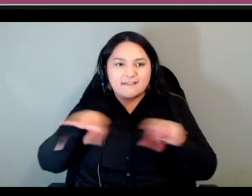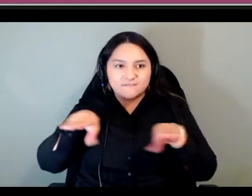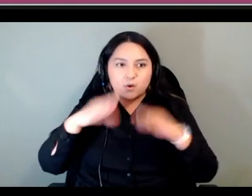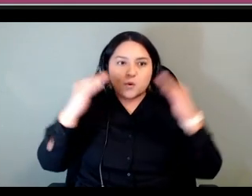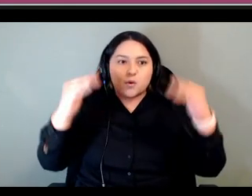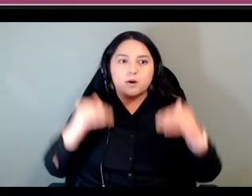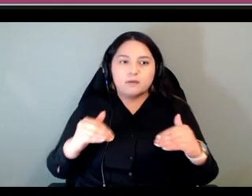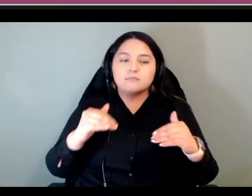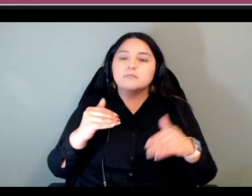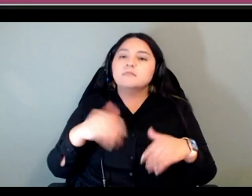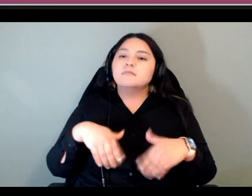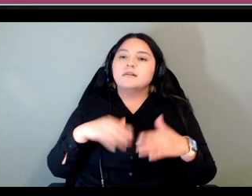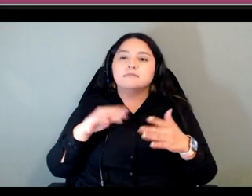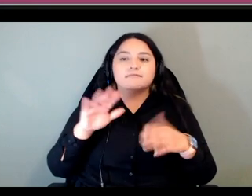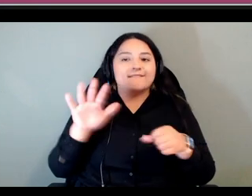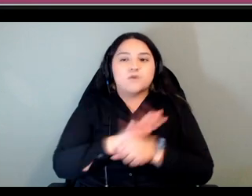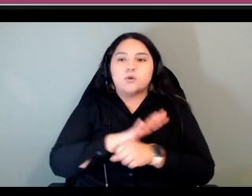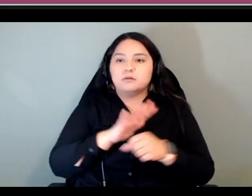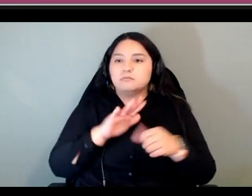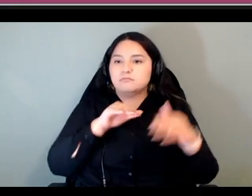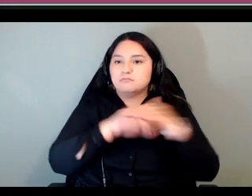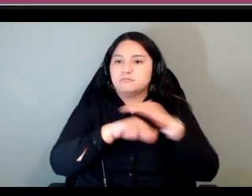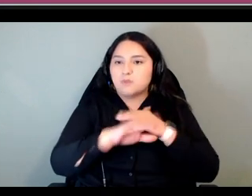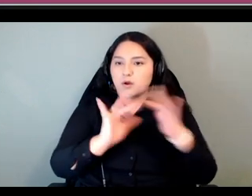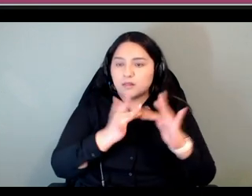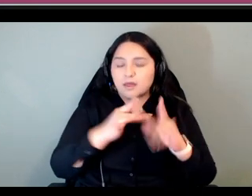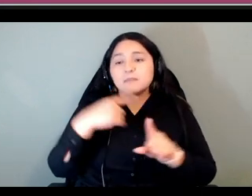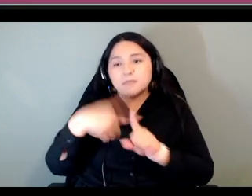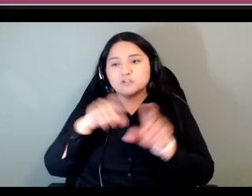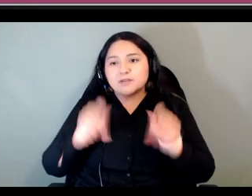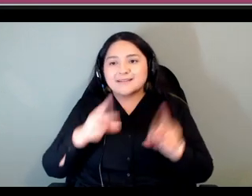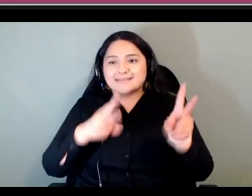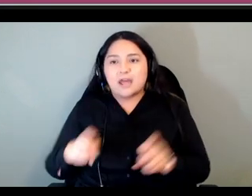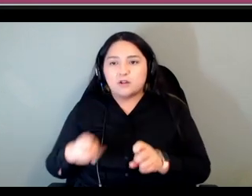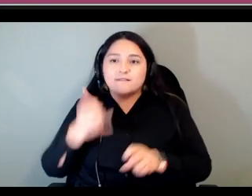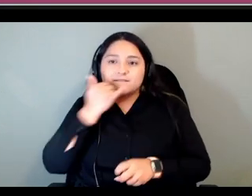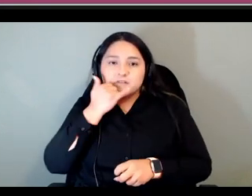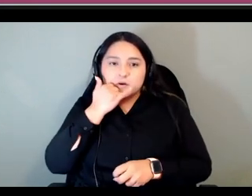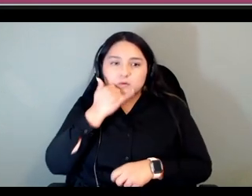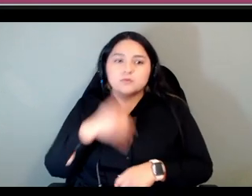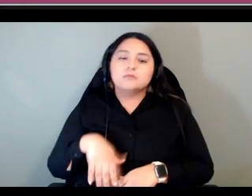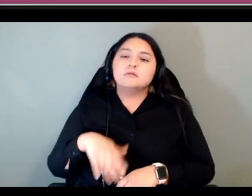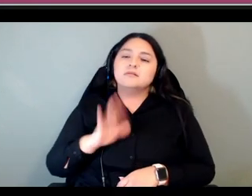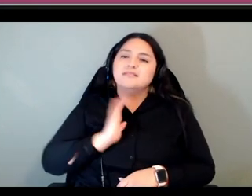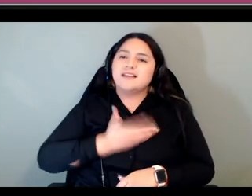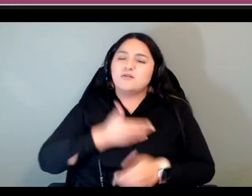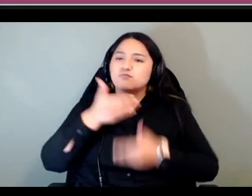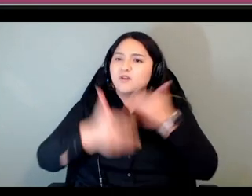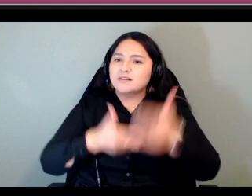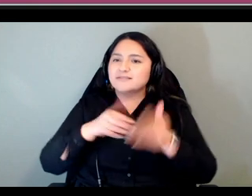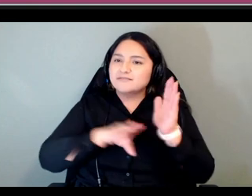app um and this whole process of being involved in you know developing these courses has contributed